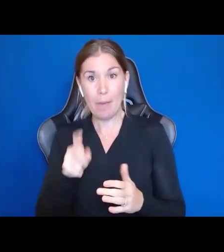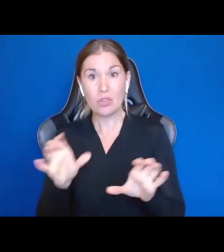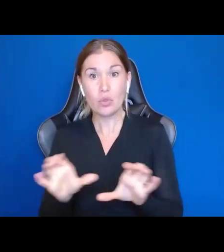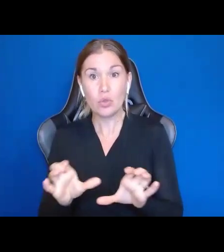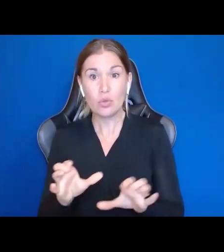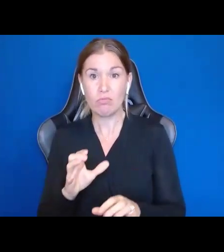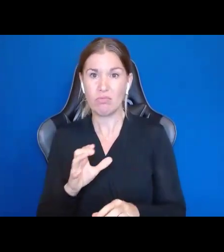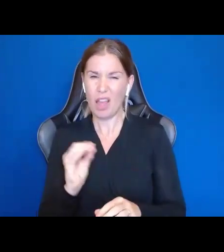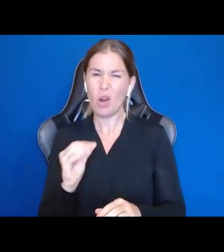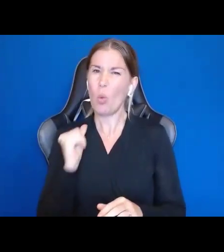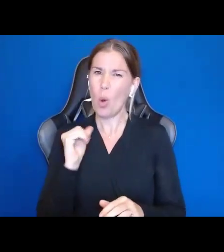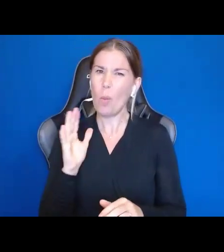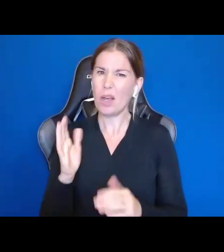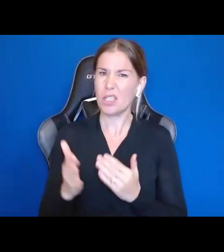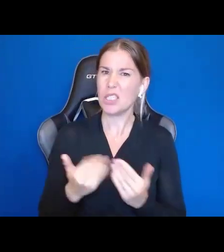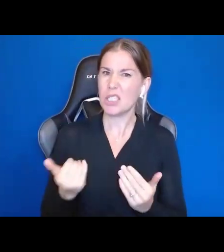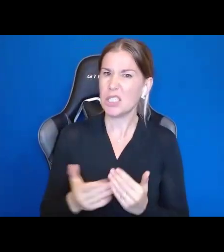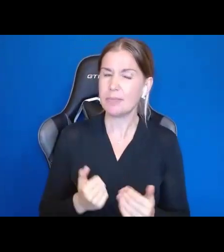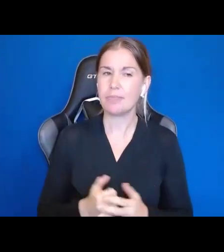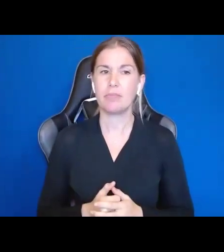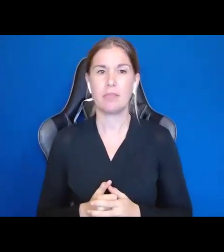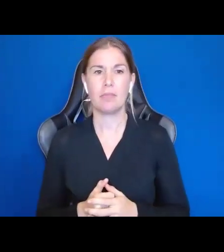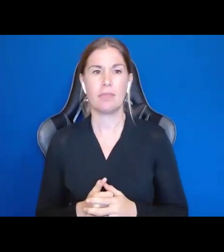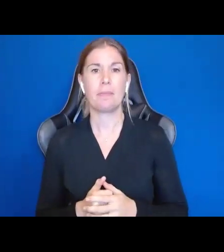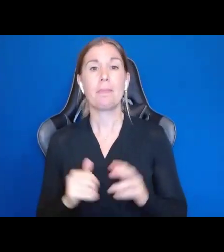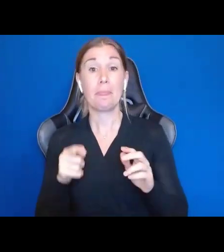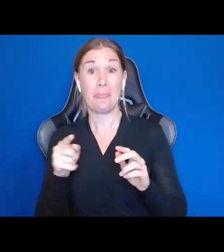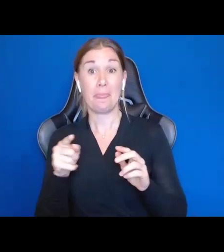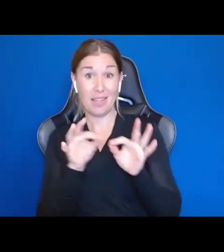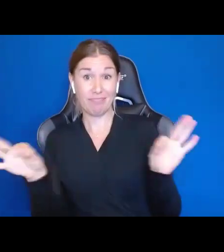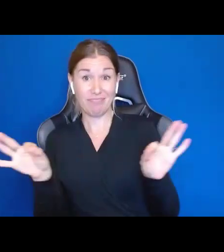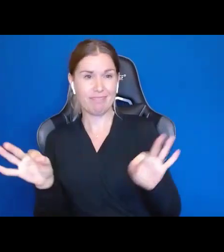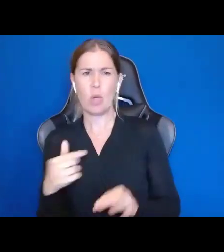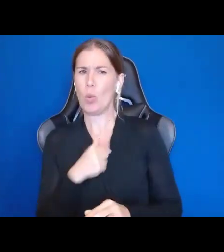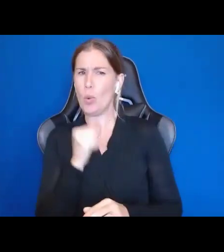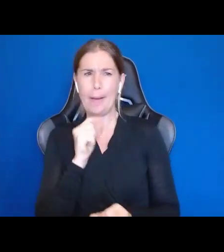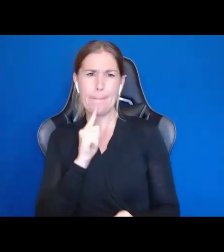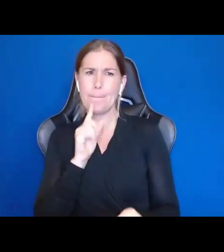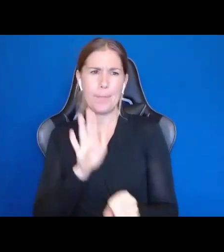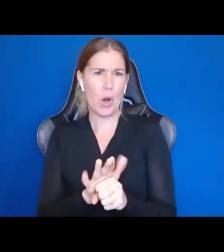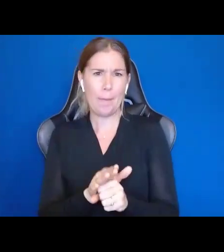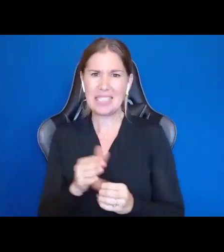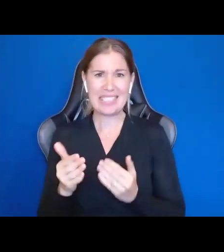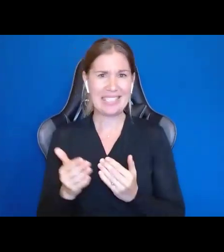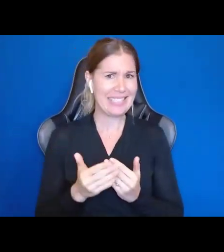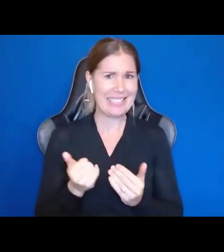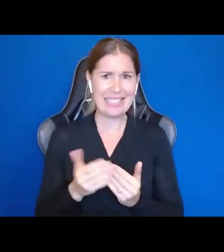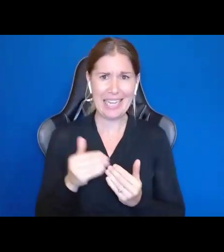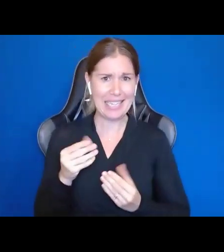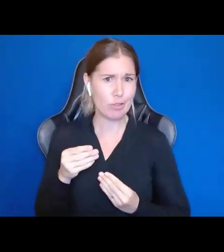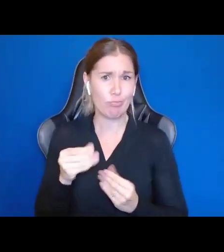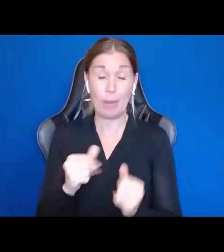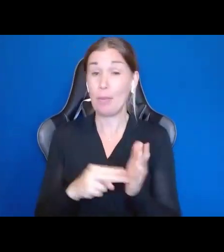author and he says this. We were not promised that it would be easy. We weren't promised ease. The purpose of life is not ease. The purpose of life